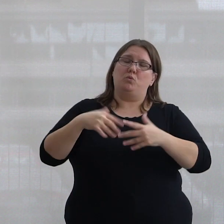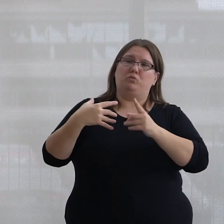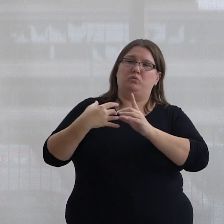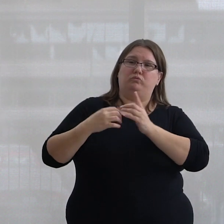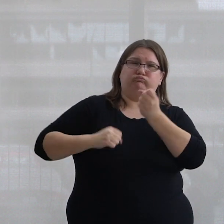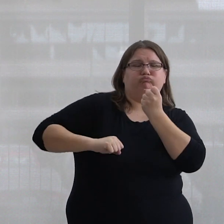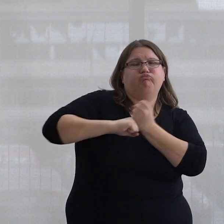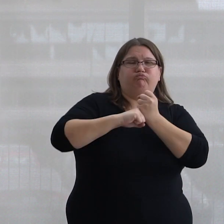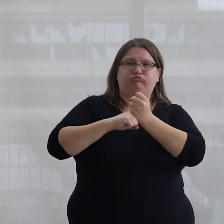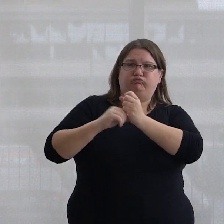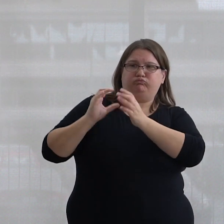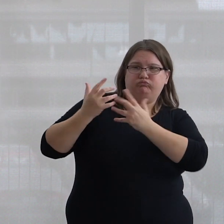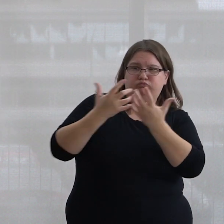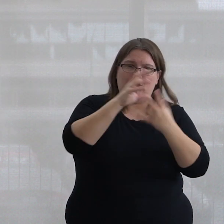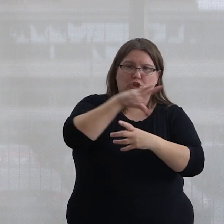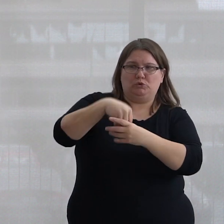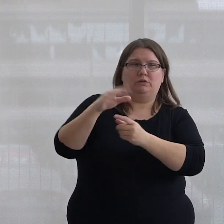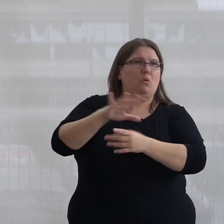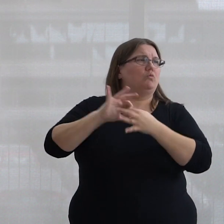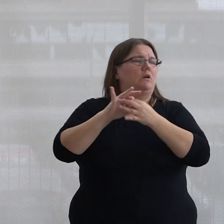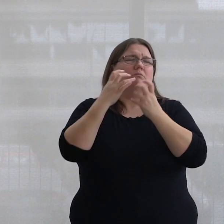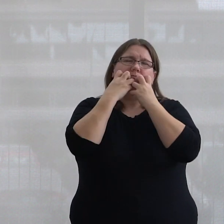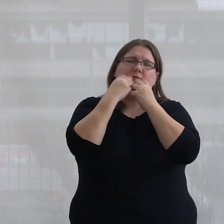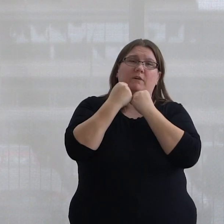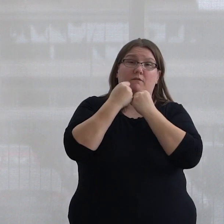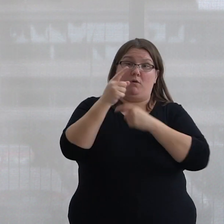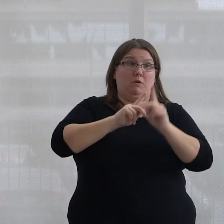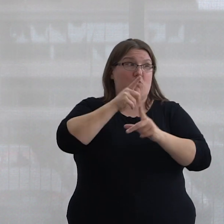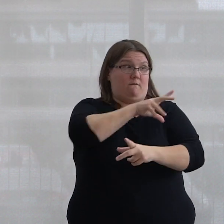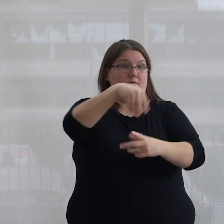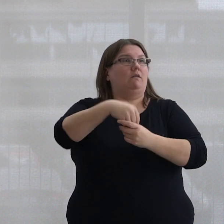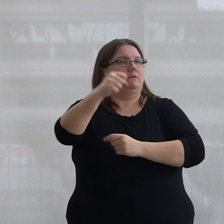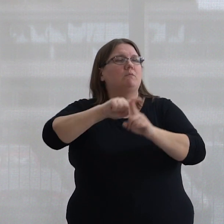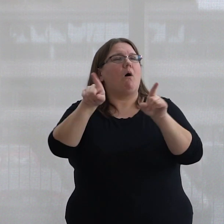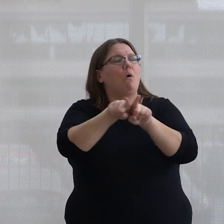And such relationships are incredibly valuable, not only to the groups involved, but to the ongoing work we all